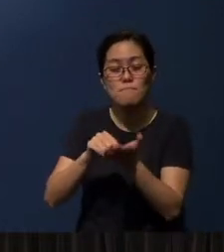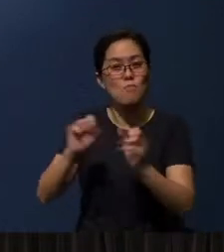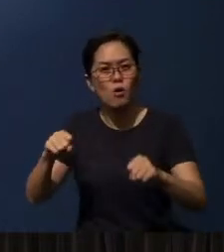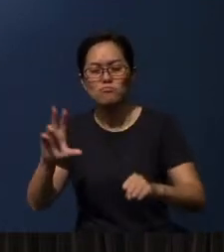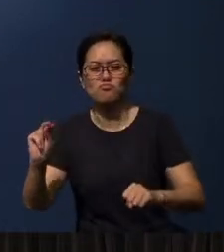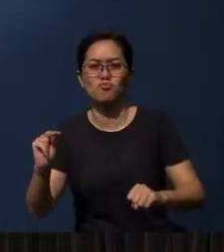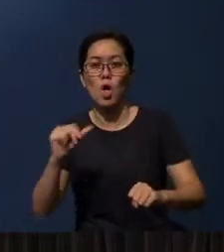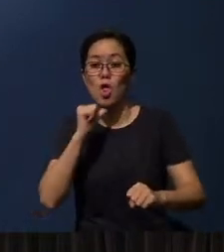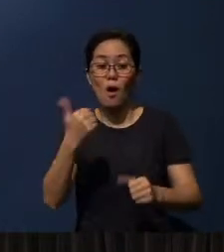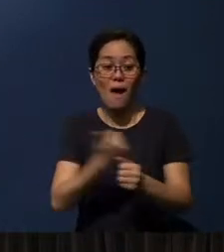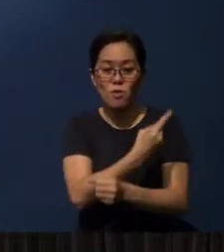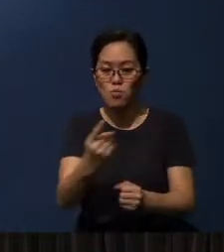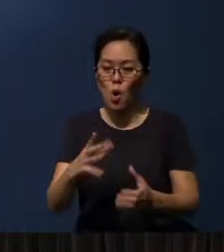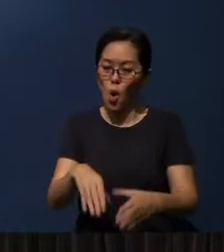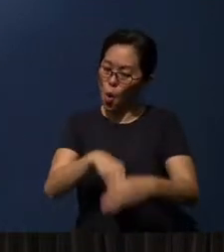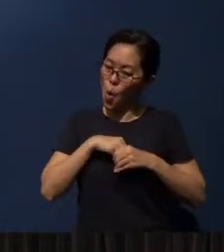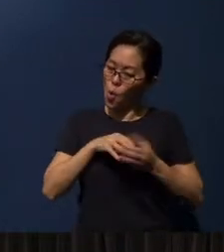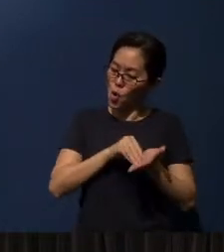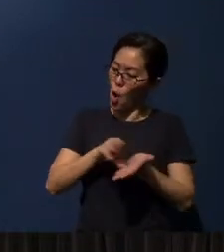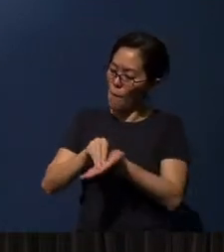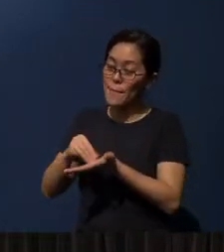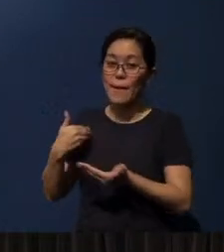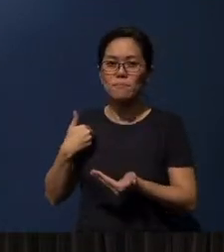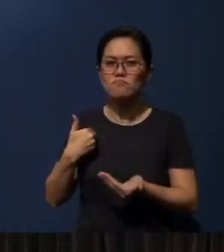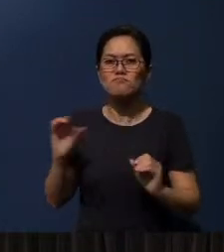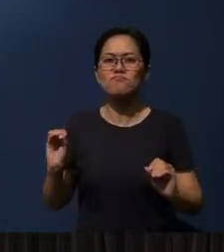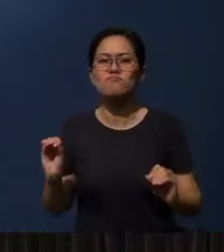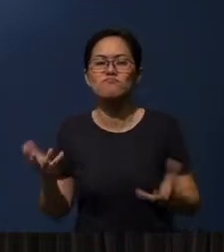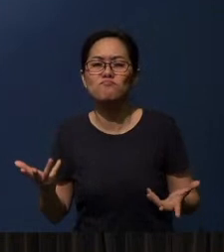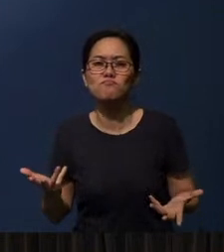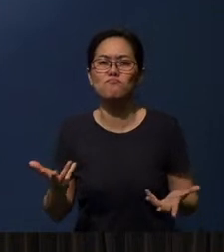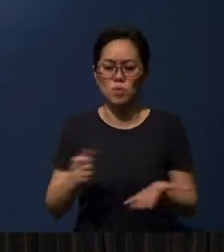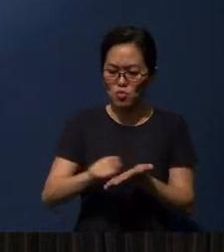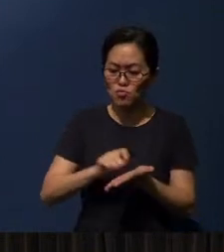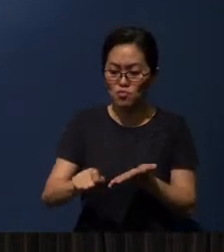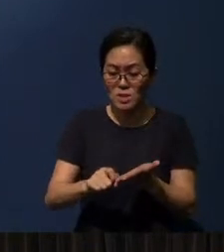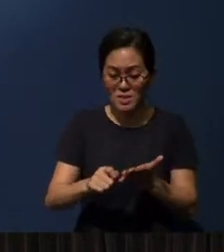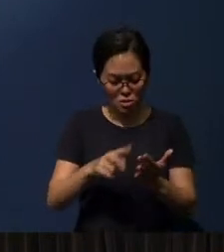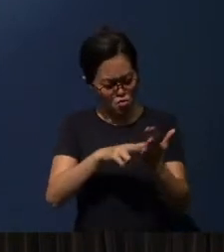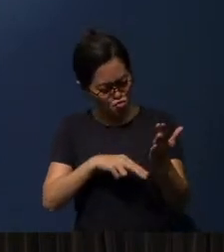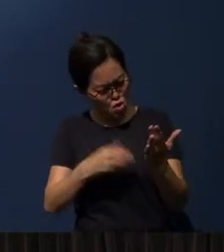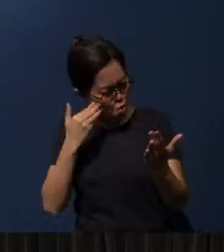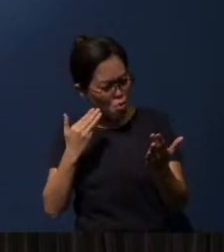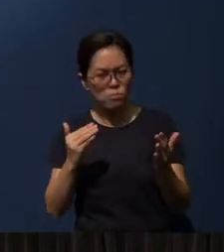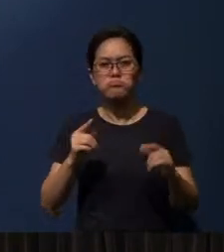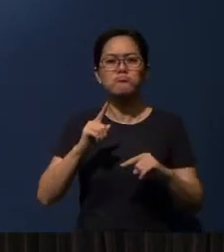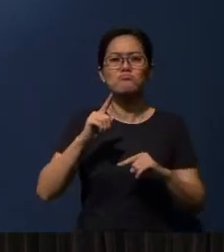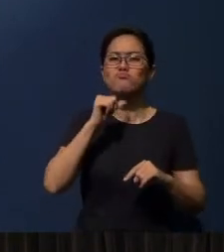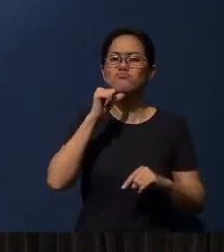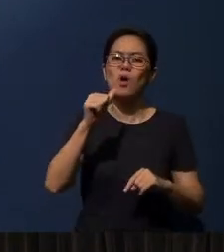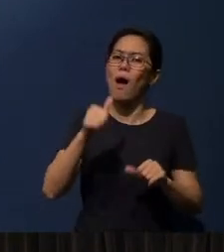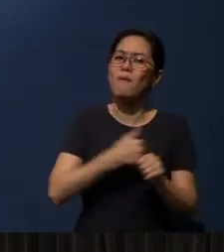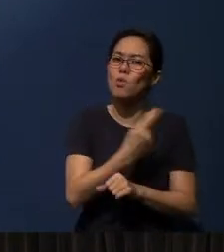Nobody (understood) and (could) read every word in a written document. And so the Word had to be read to them.